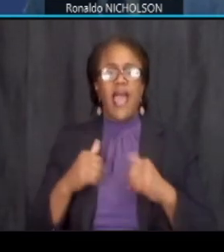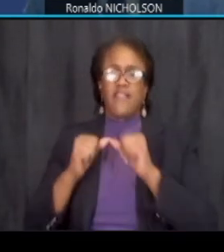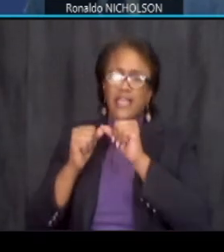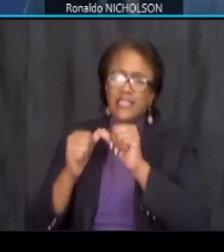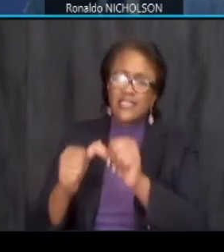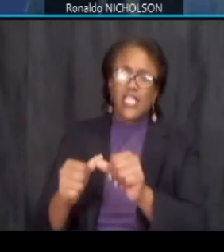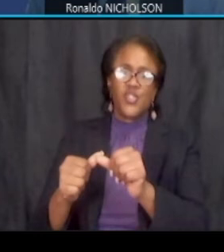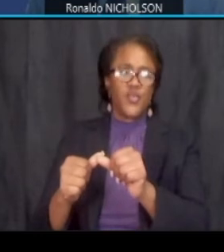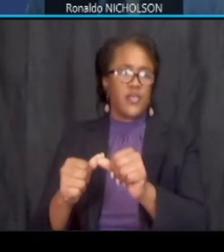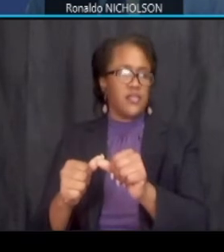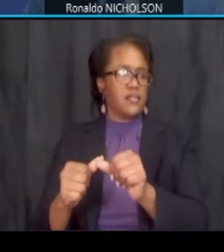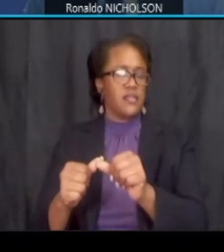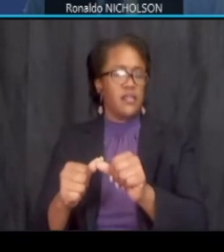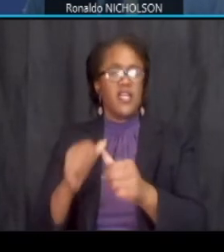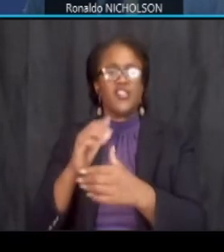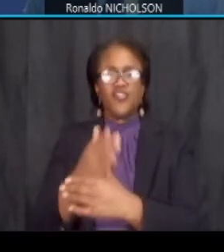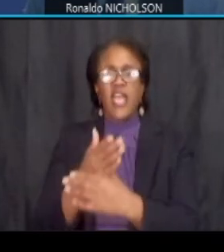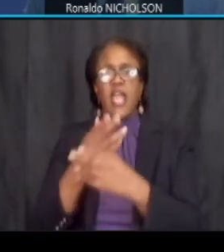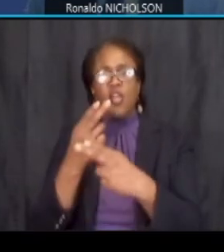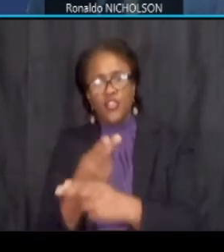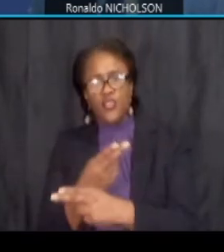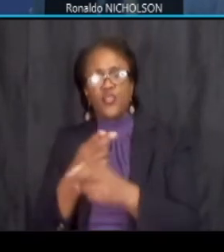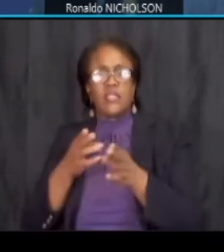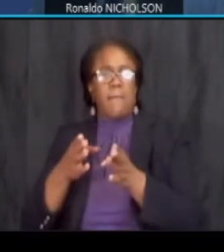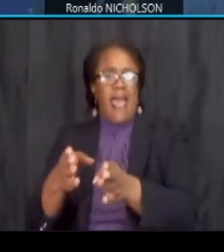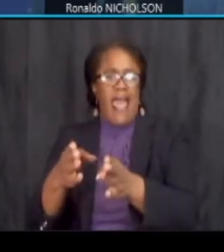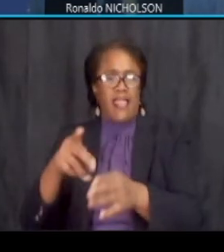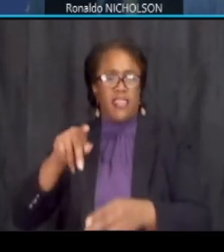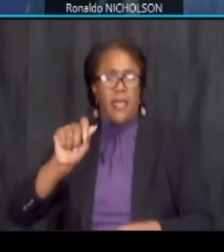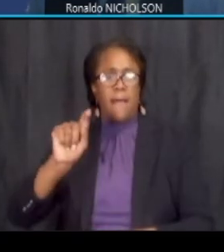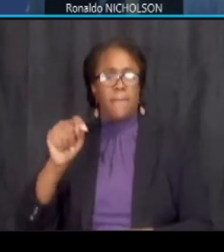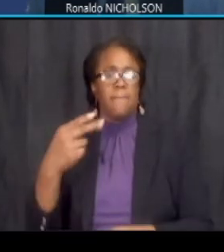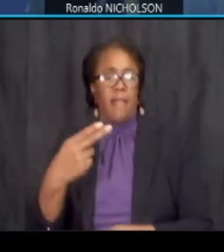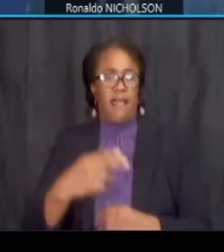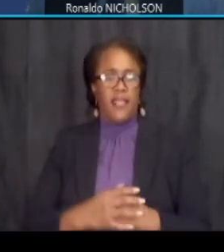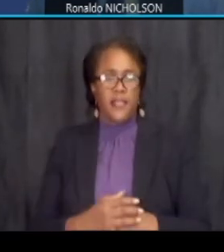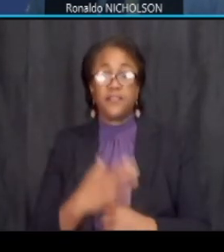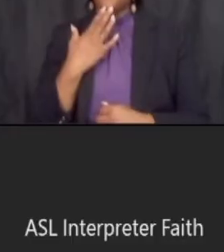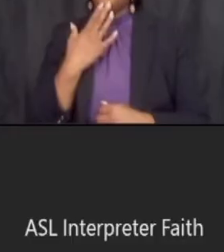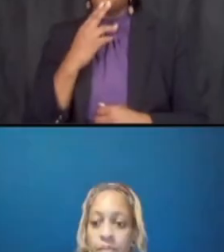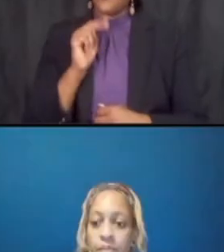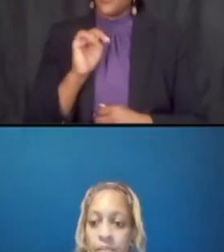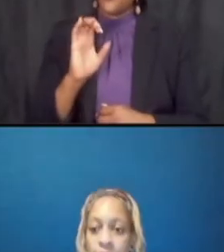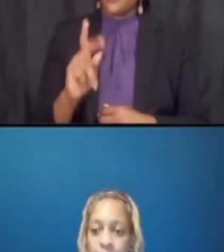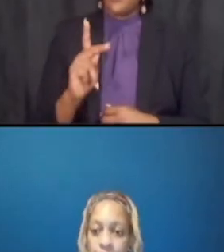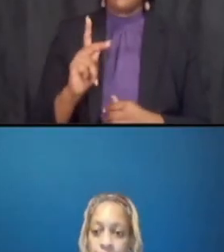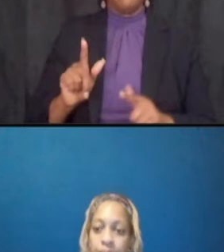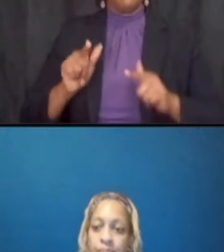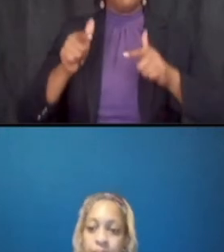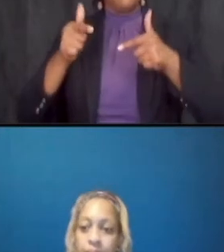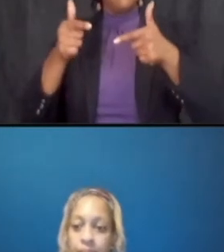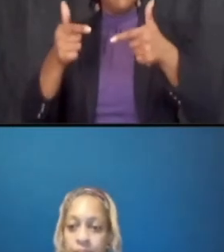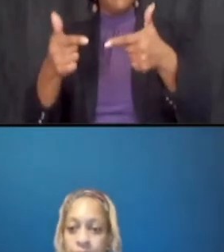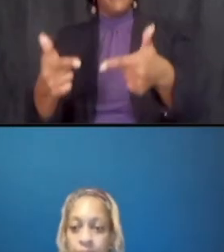um shared use path thanks nick the next question has three parts i'll read the first question